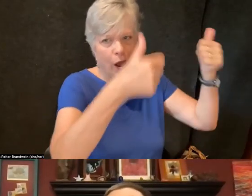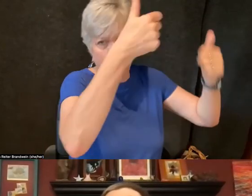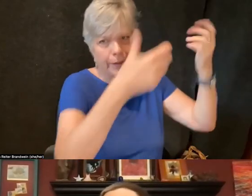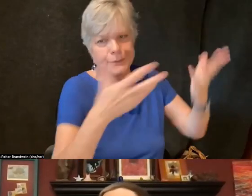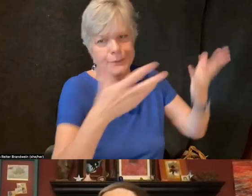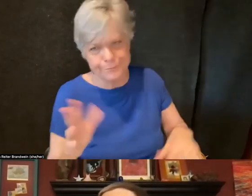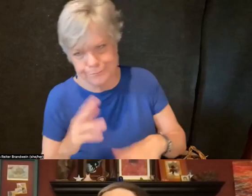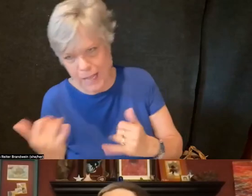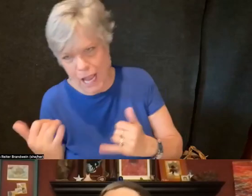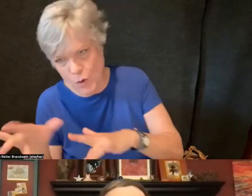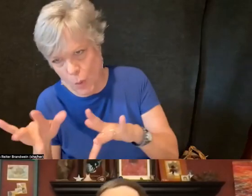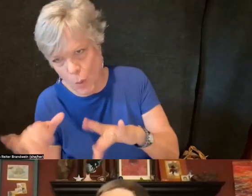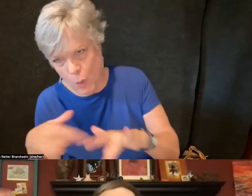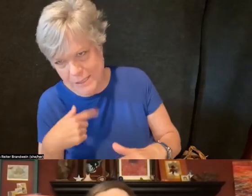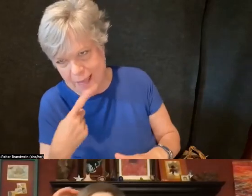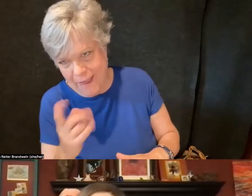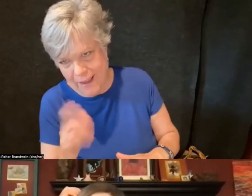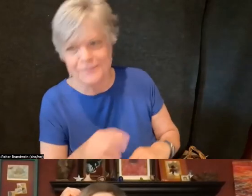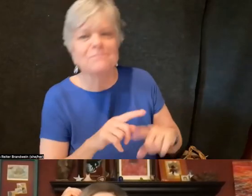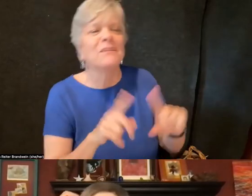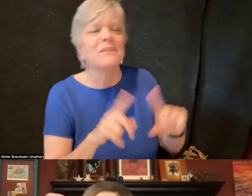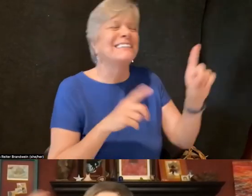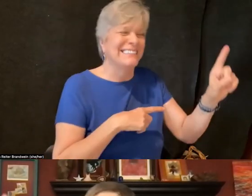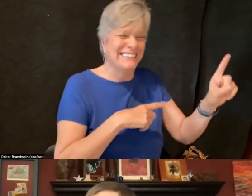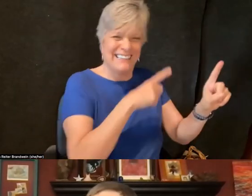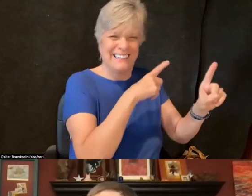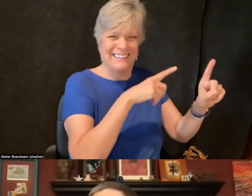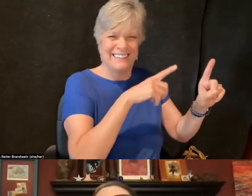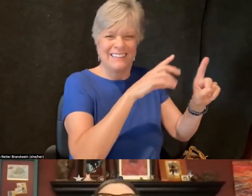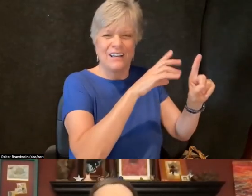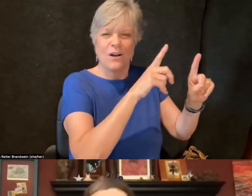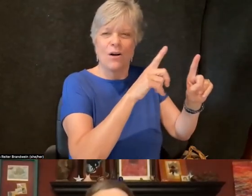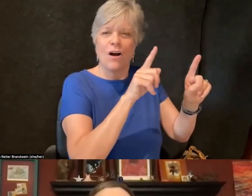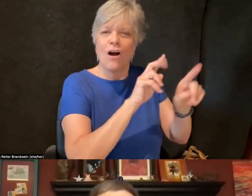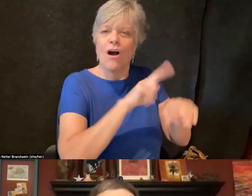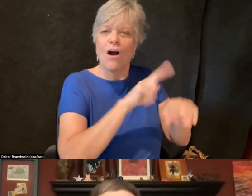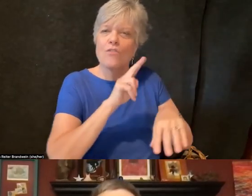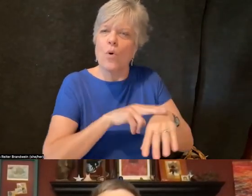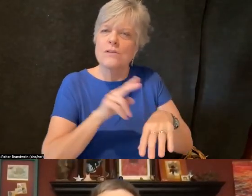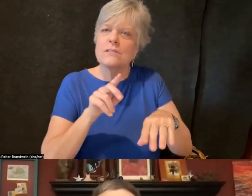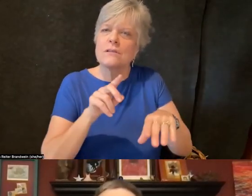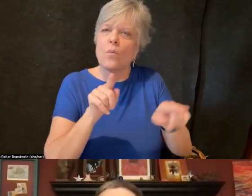And then we also of course have the spaces which are administrative units, as it were.